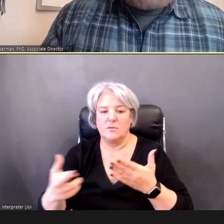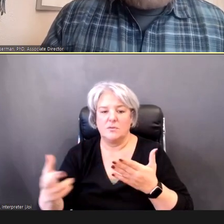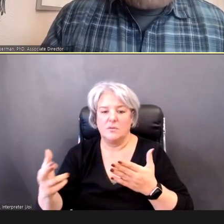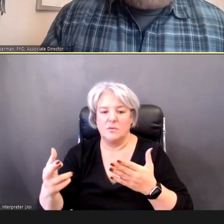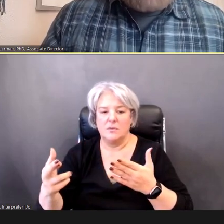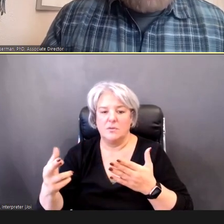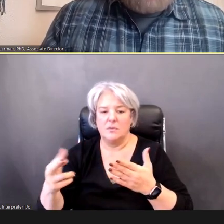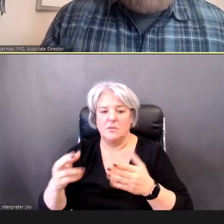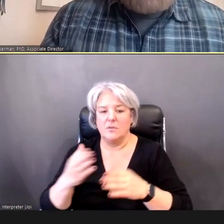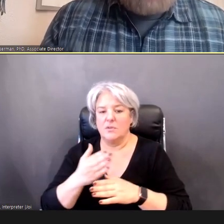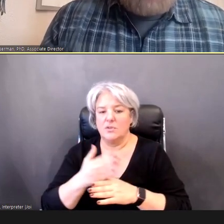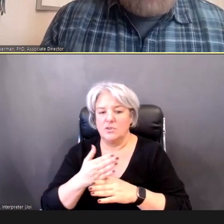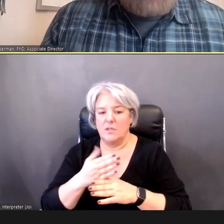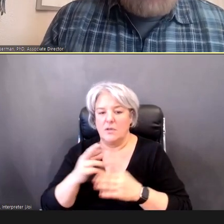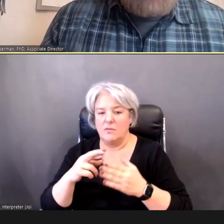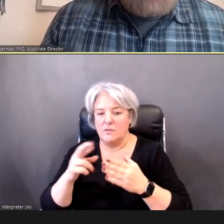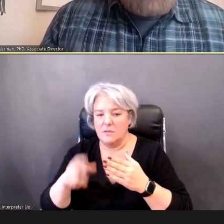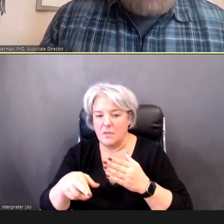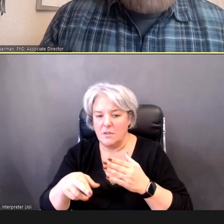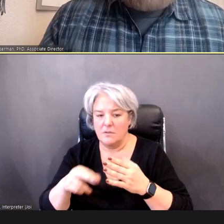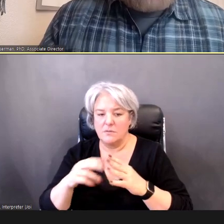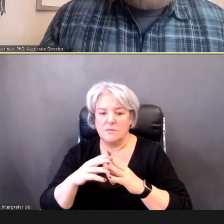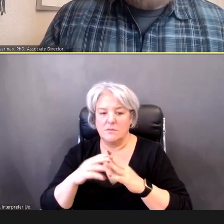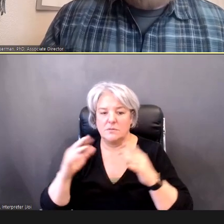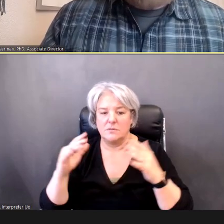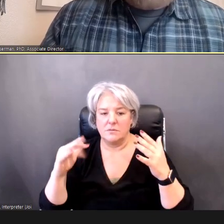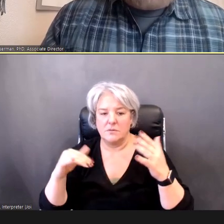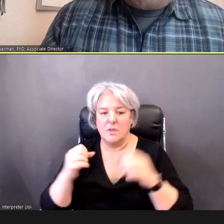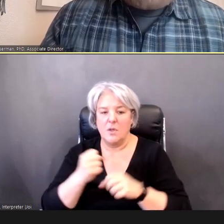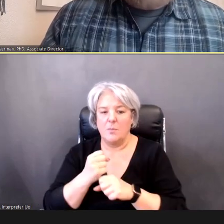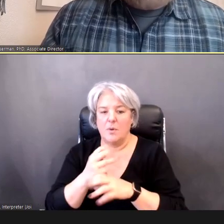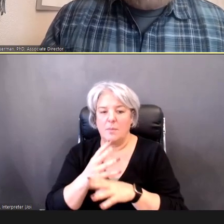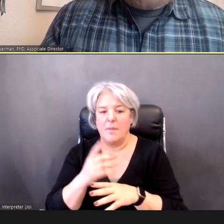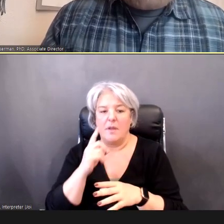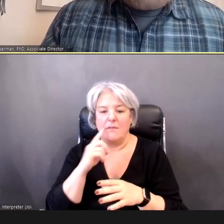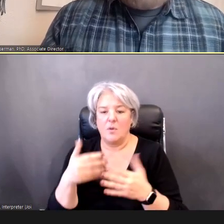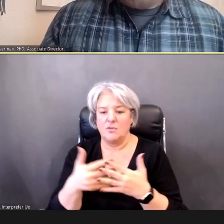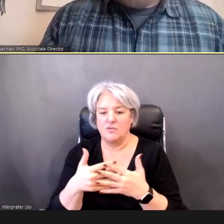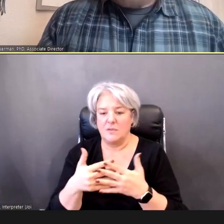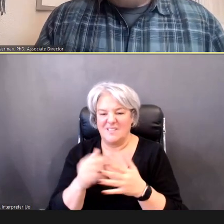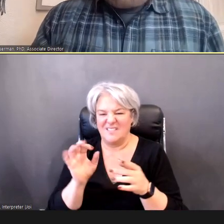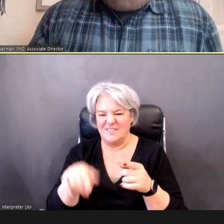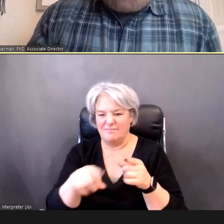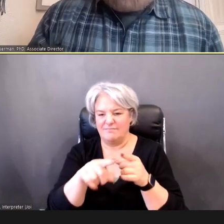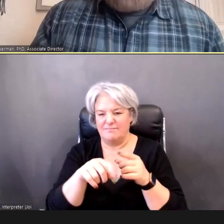resources, sharing results, preparing for screening -- that's